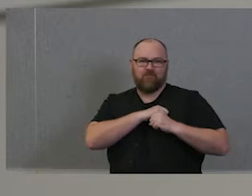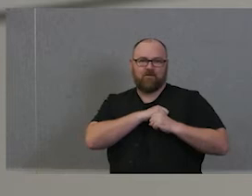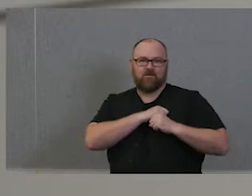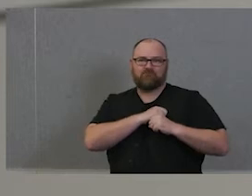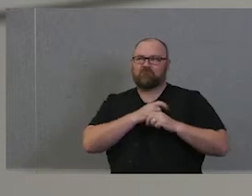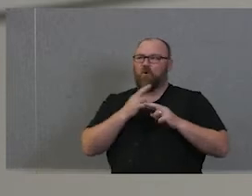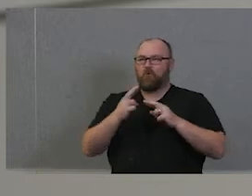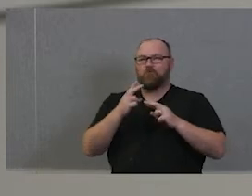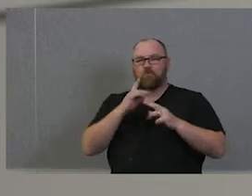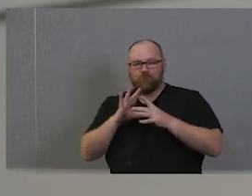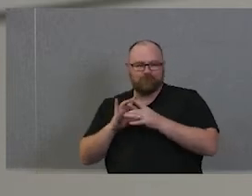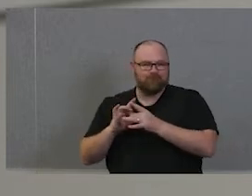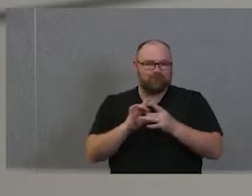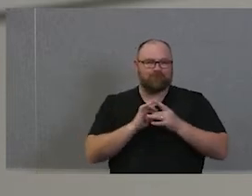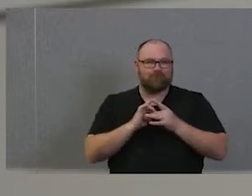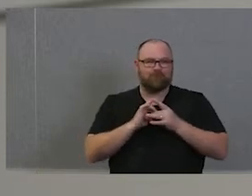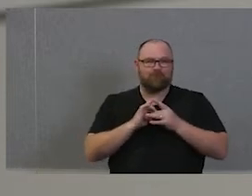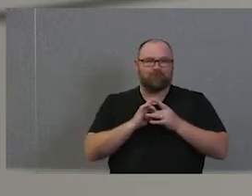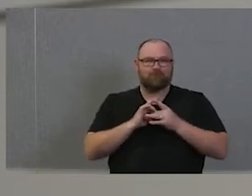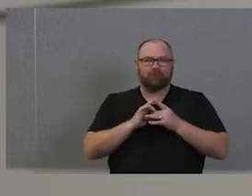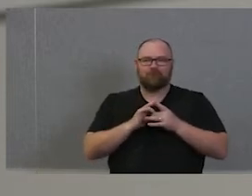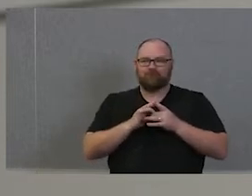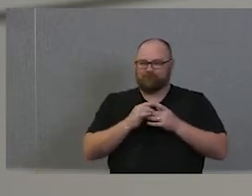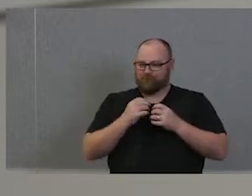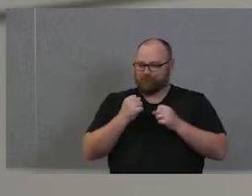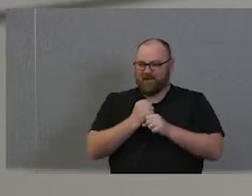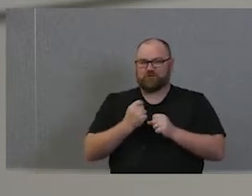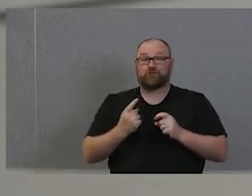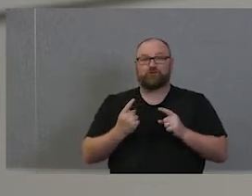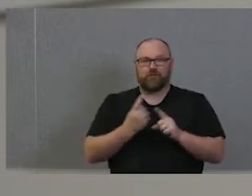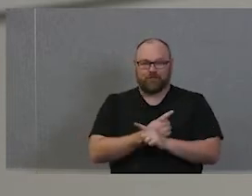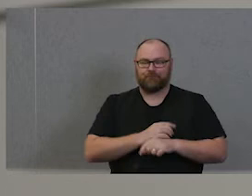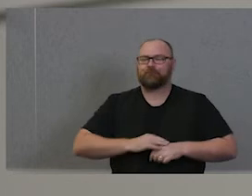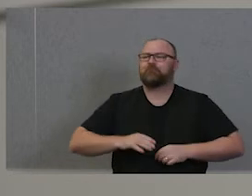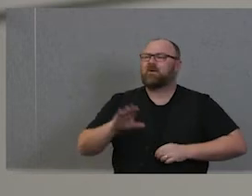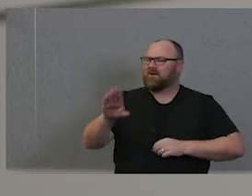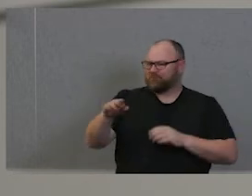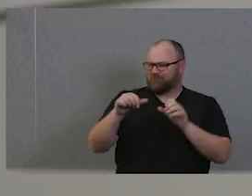meaningful change in the country. But also Aunty Ali, I hear you. When you say, people don't attend to these